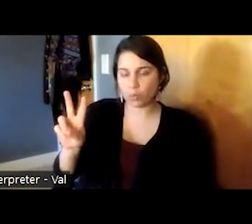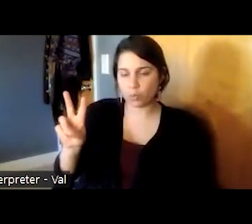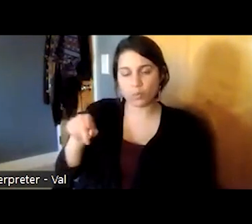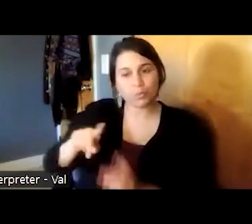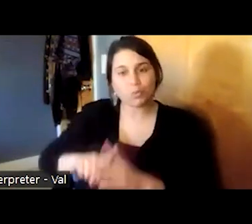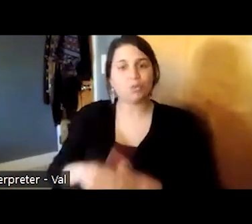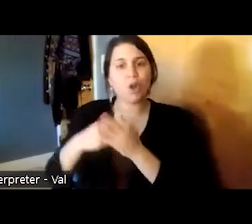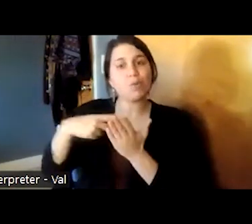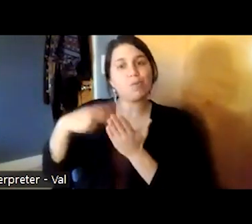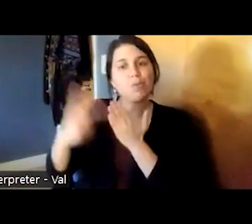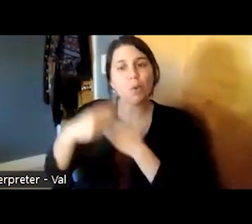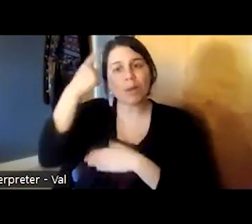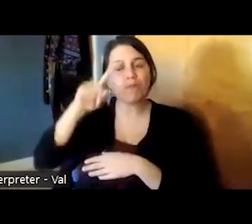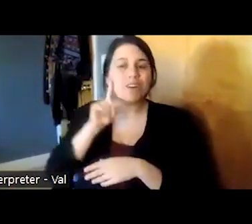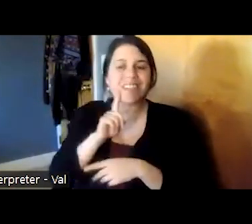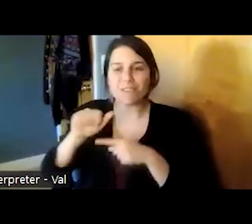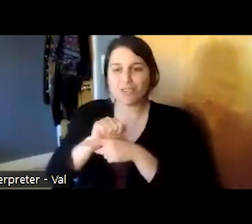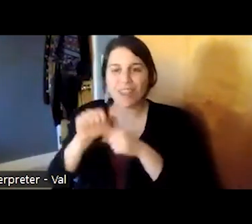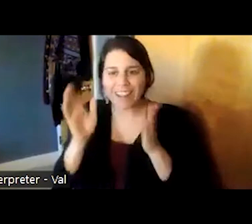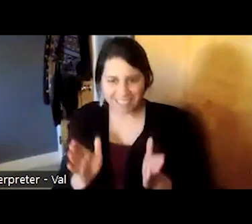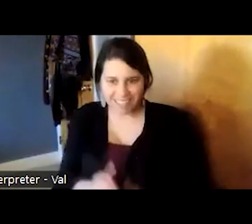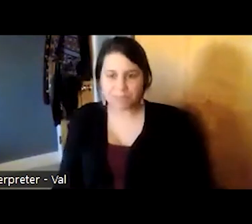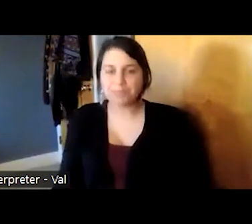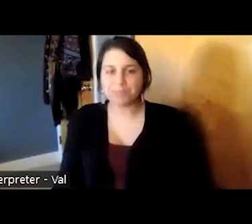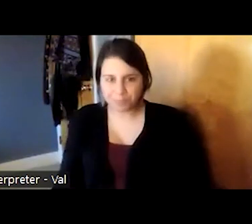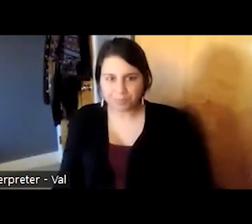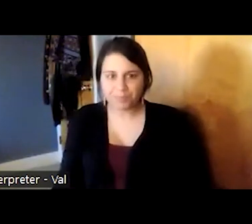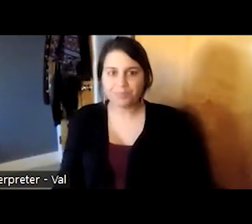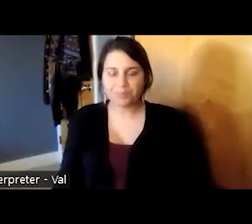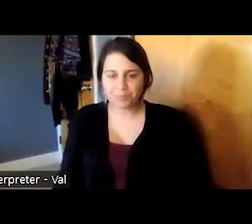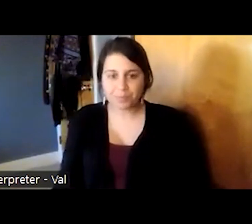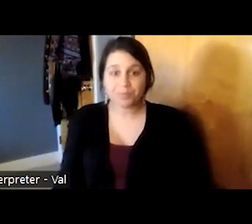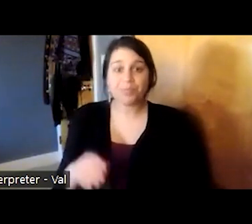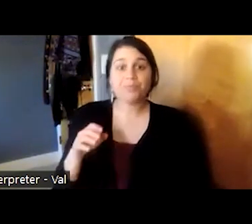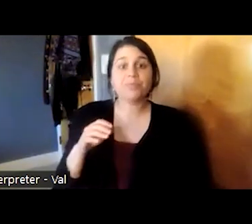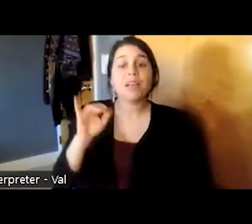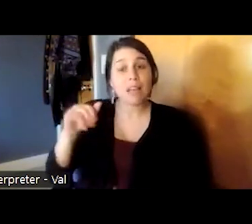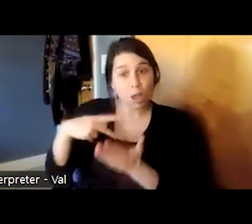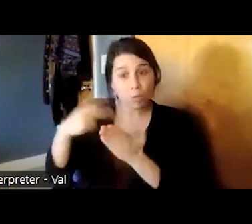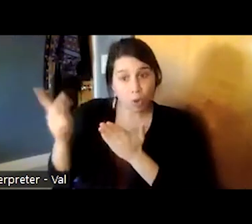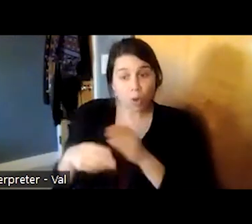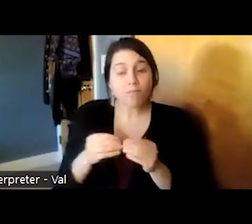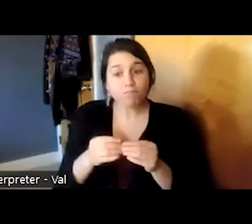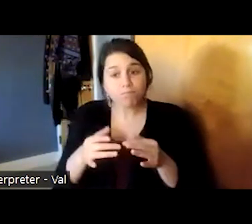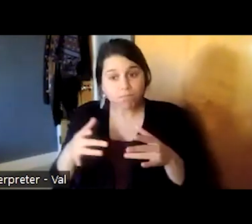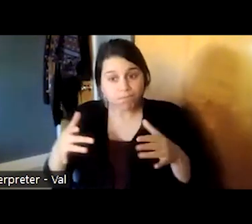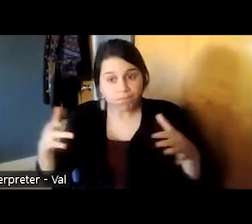for deaf trainees and the program expanded over time with funding from foundations and eventually